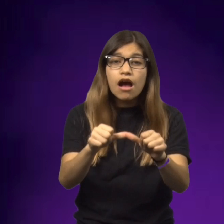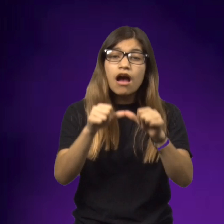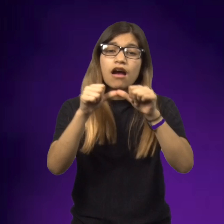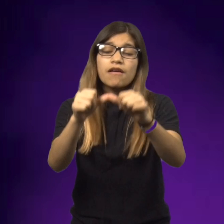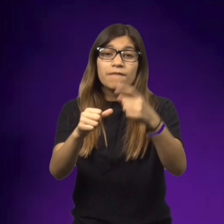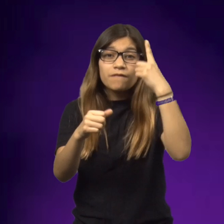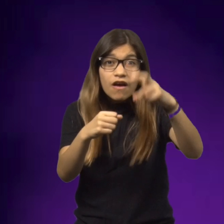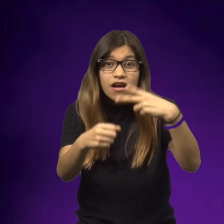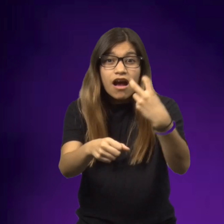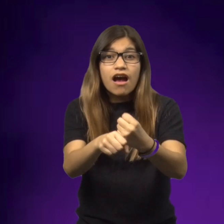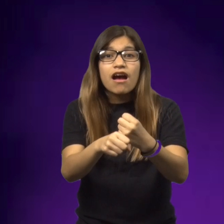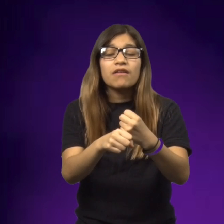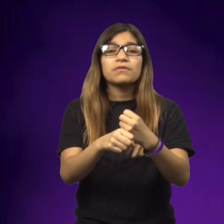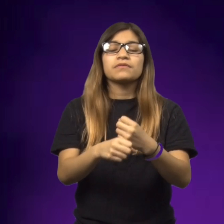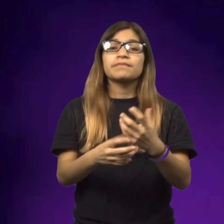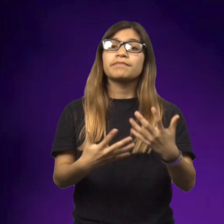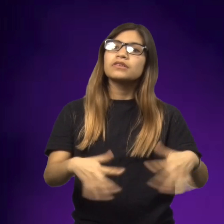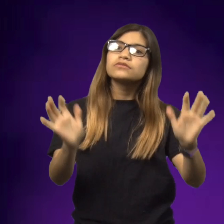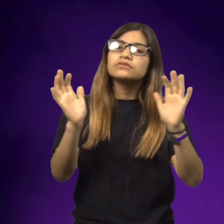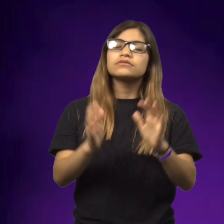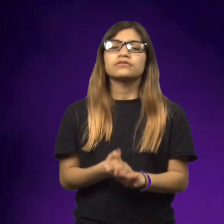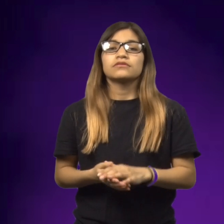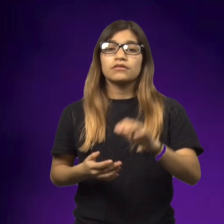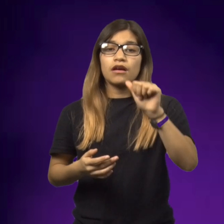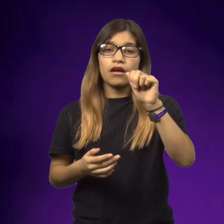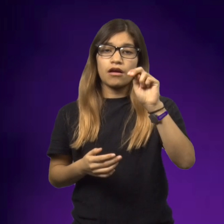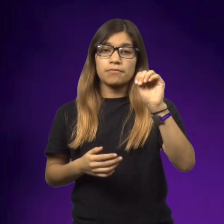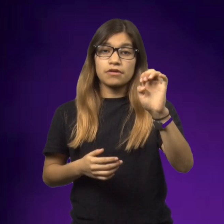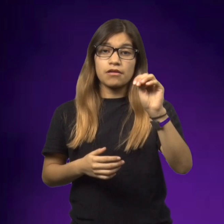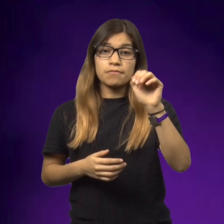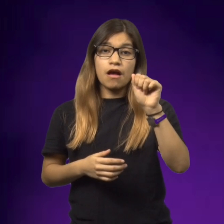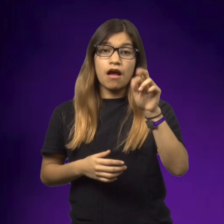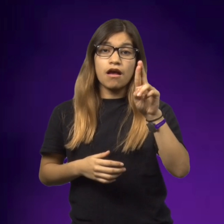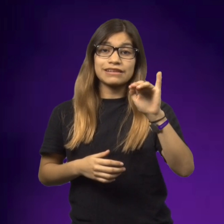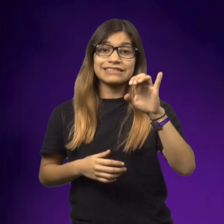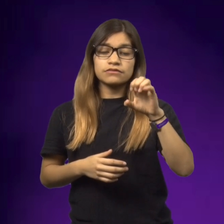The war continued for two more years, and then it was over.